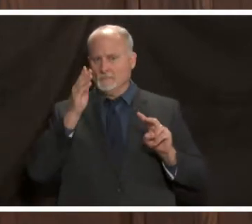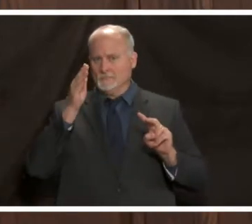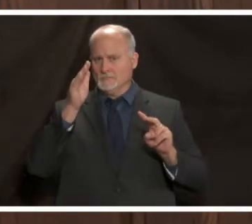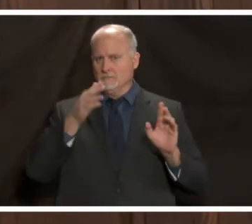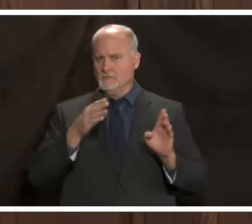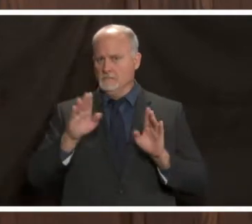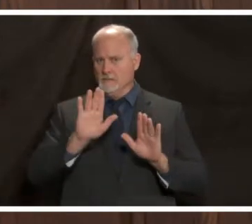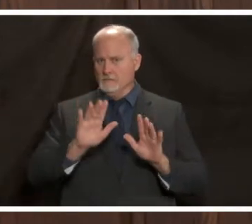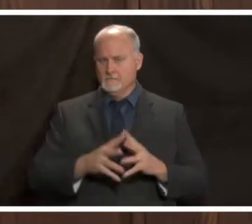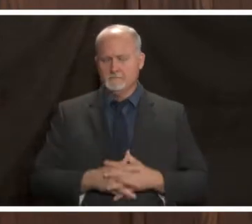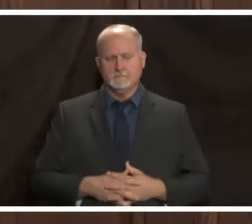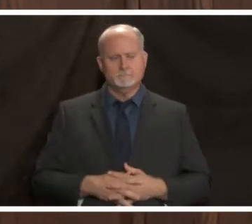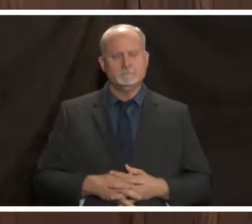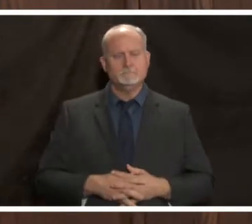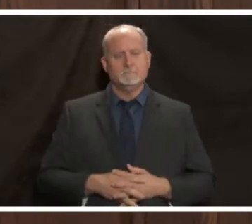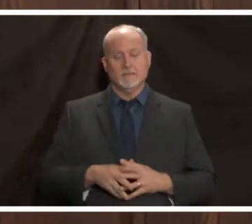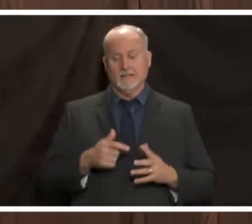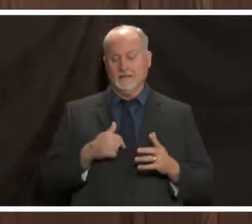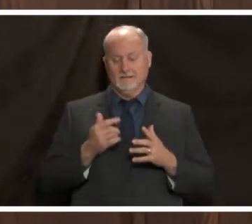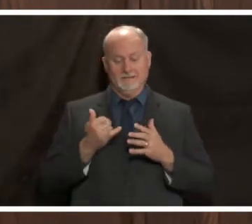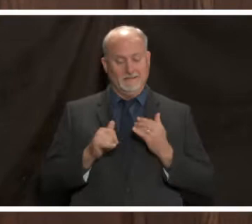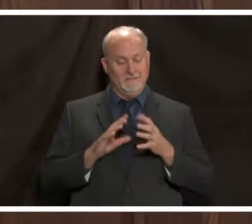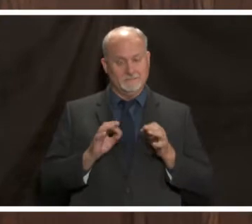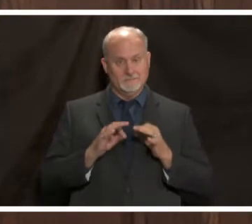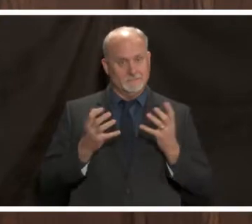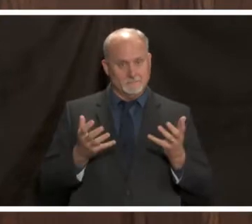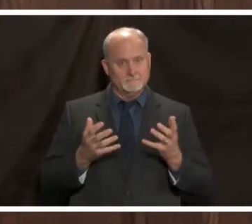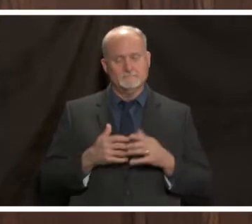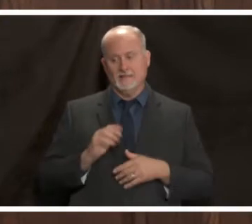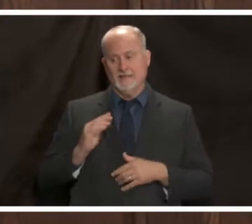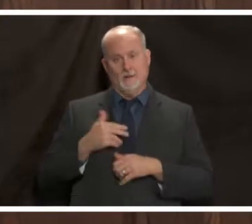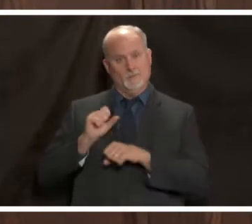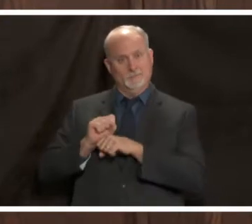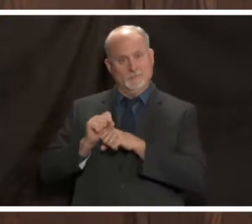i'm going to close out by making a couple of comments about our employees as community spread